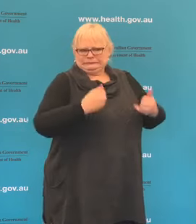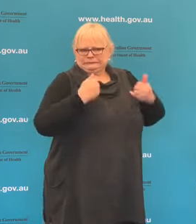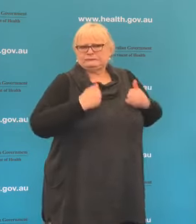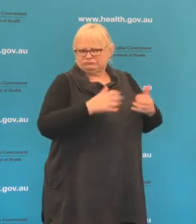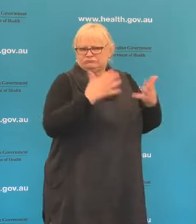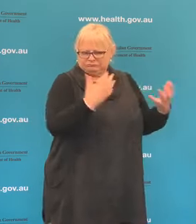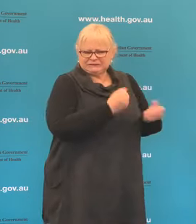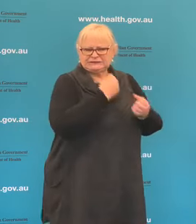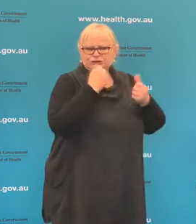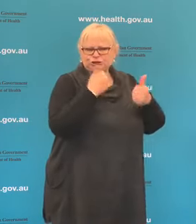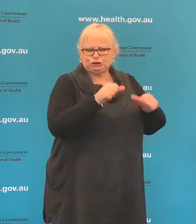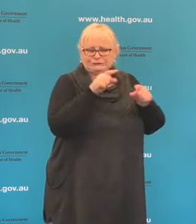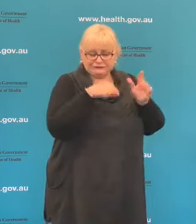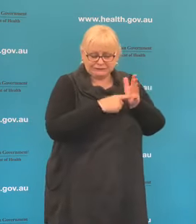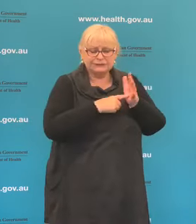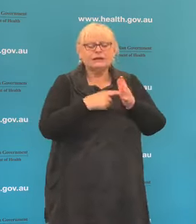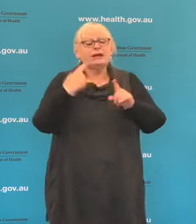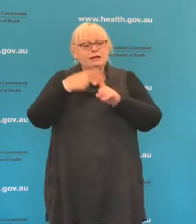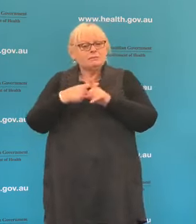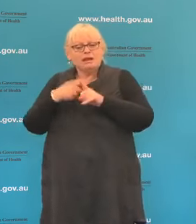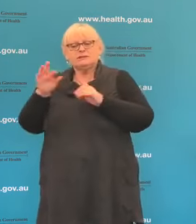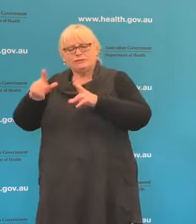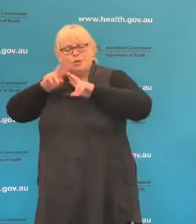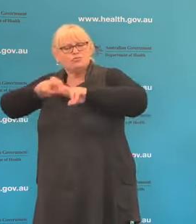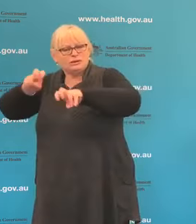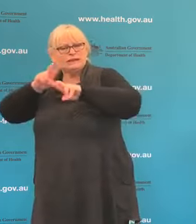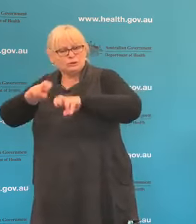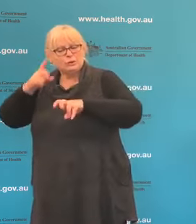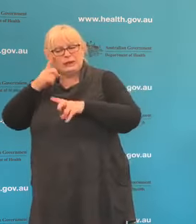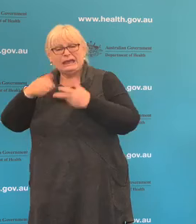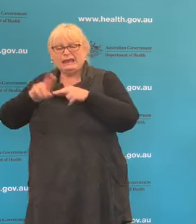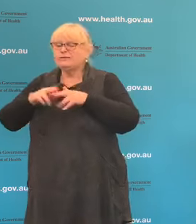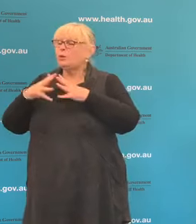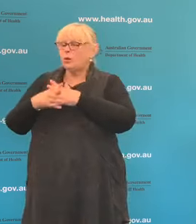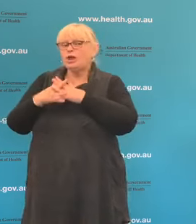these research trials to see how useful it's going to be in ongoing care.